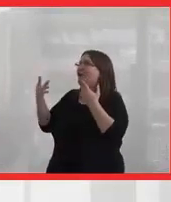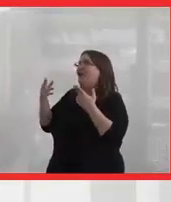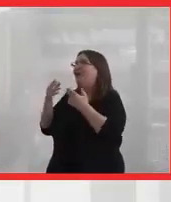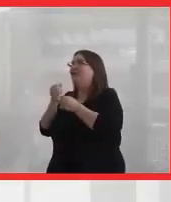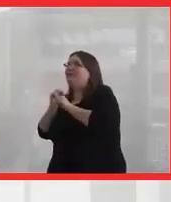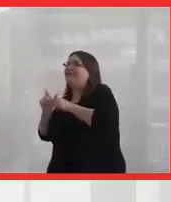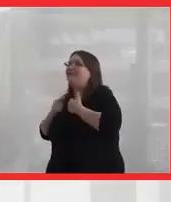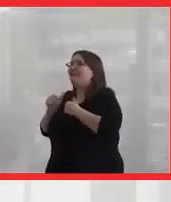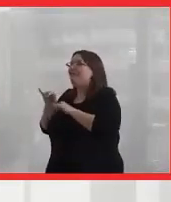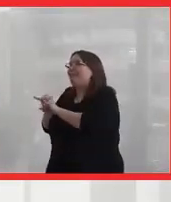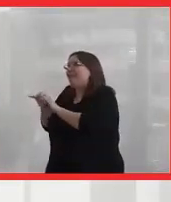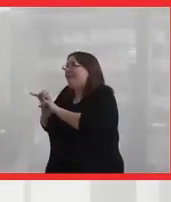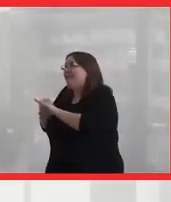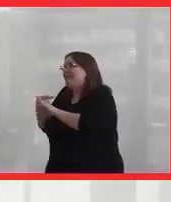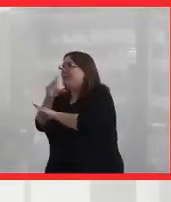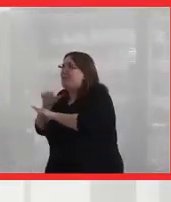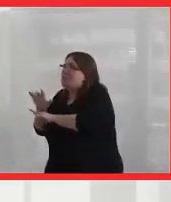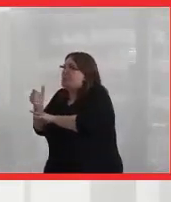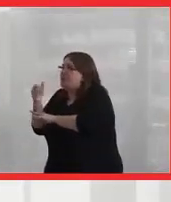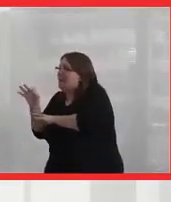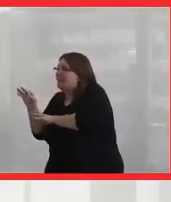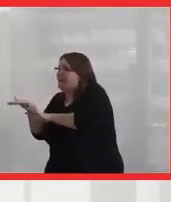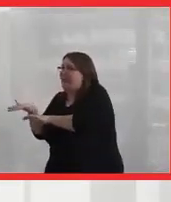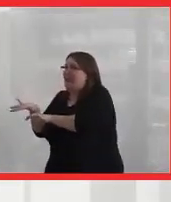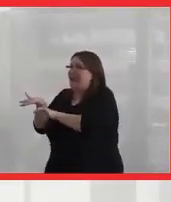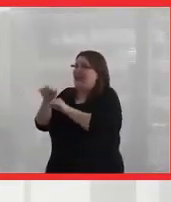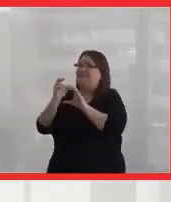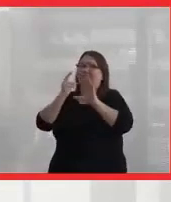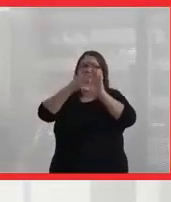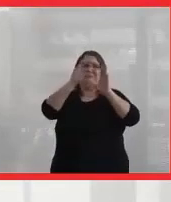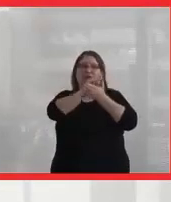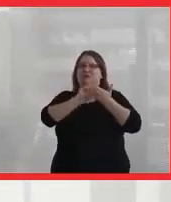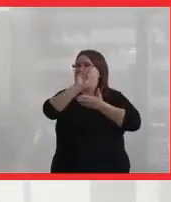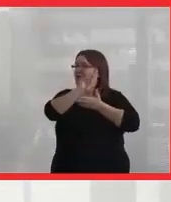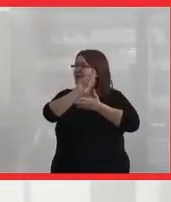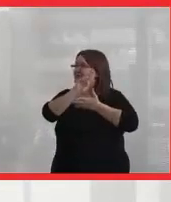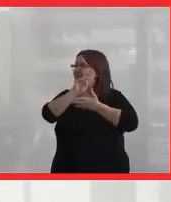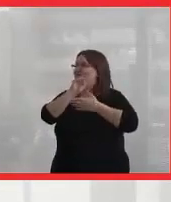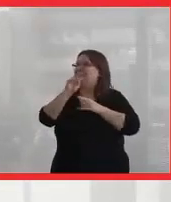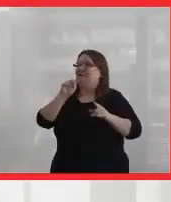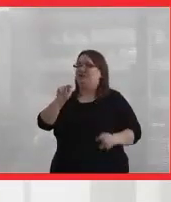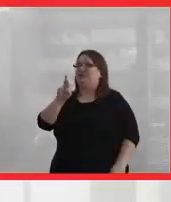until I was about 19. And I left to go to university, and I went to Trent.